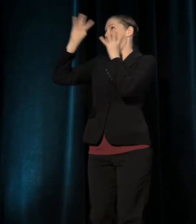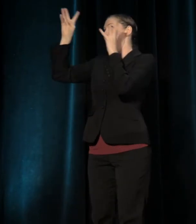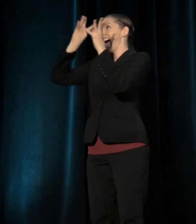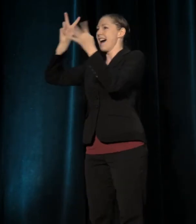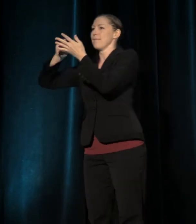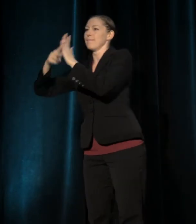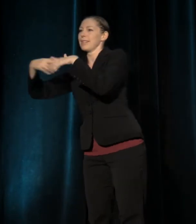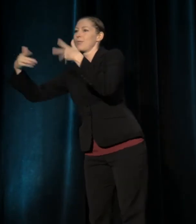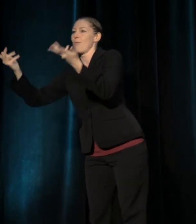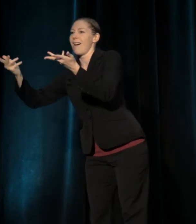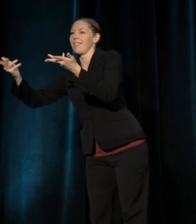to what other people tell you.